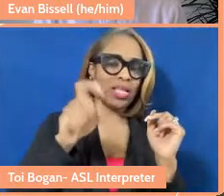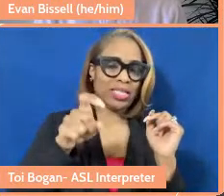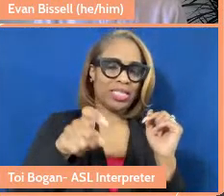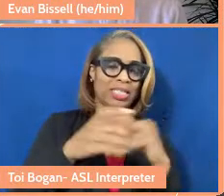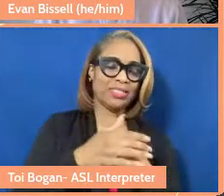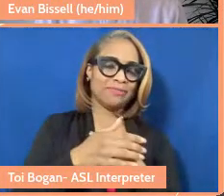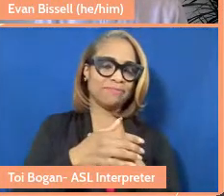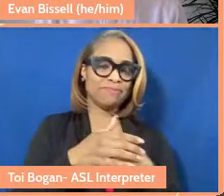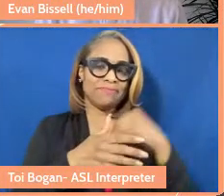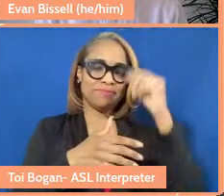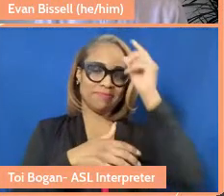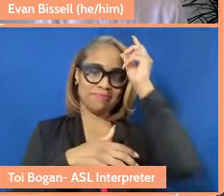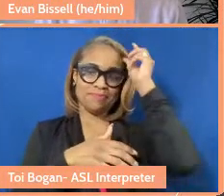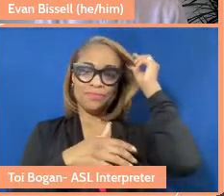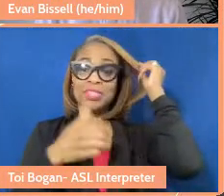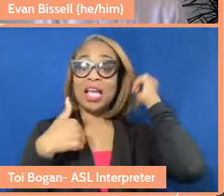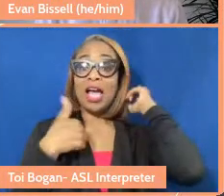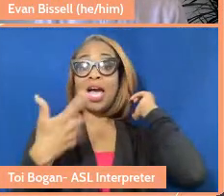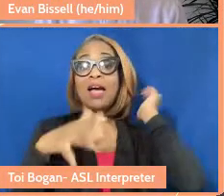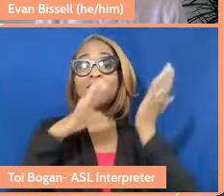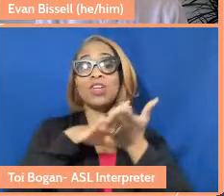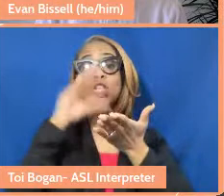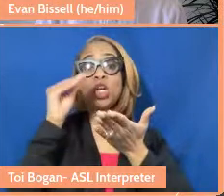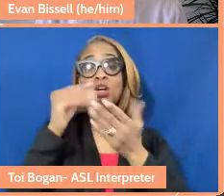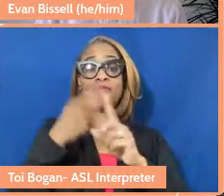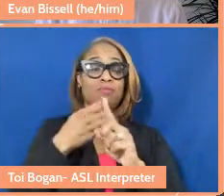And what I've learned through my own personal experiences,